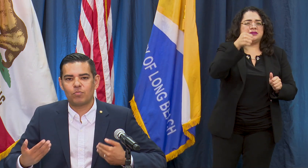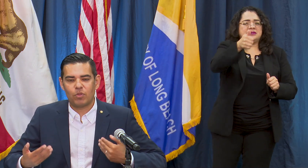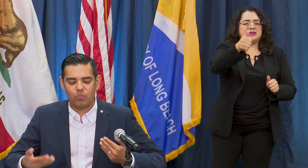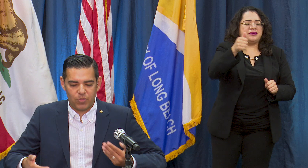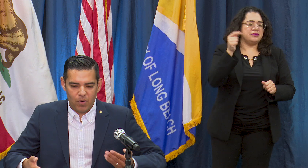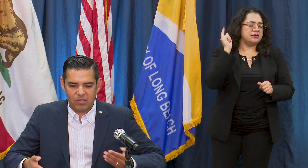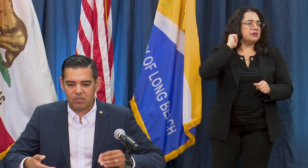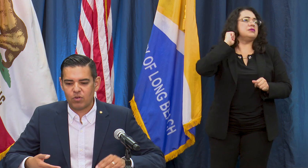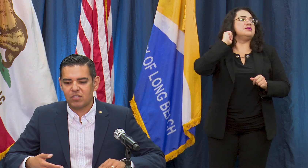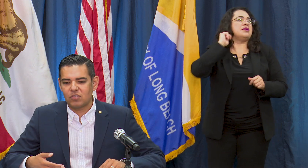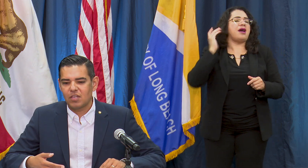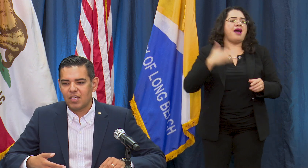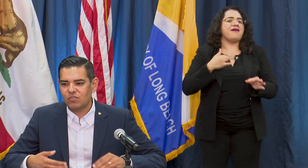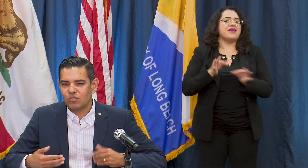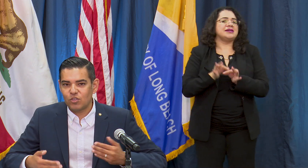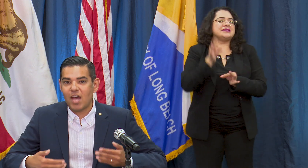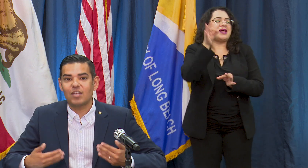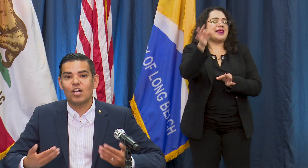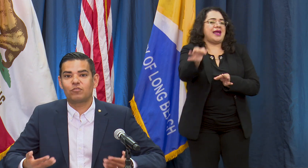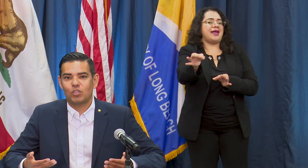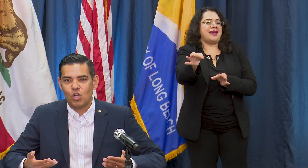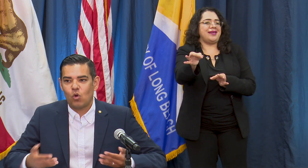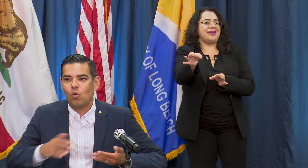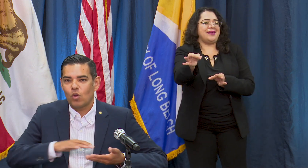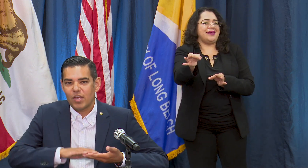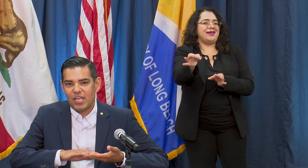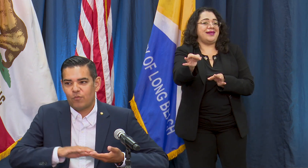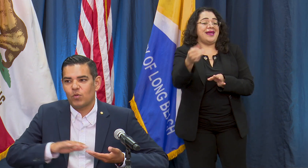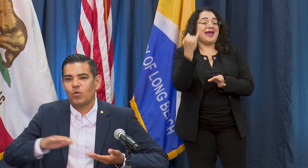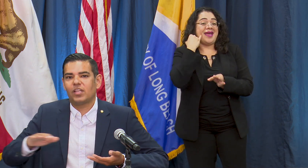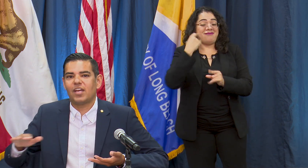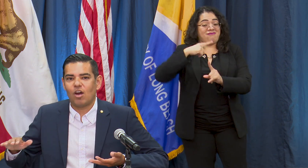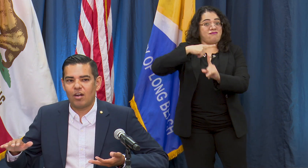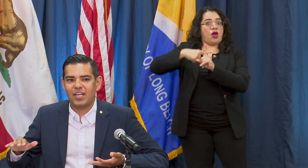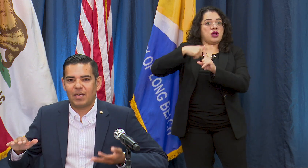with the positive rates it's just not enough to know if we really are hitting